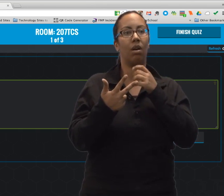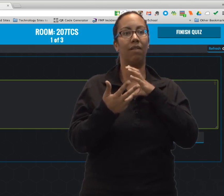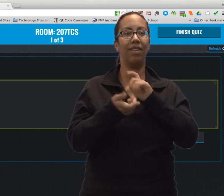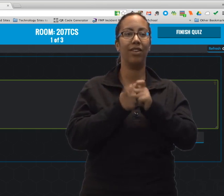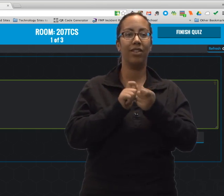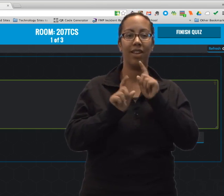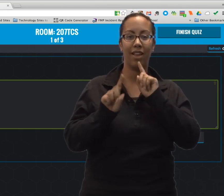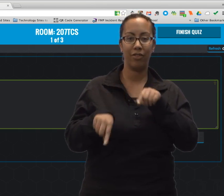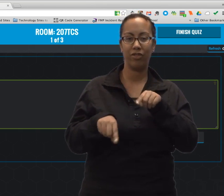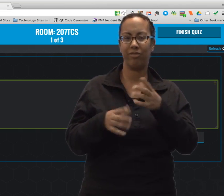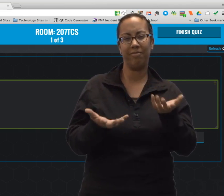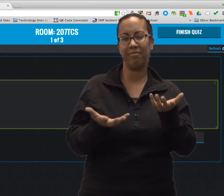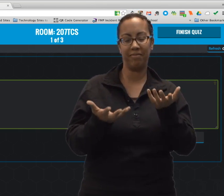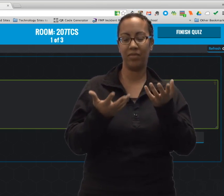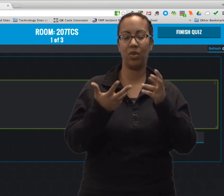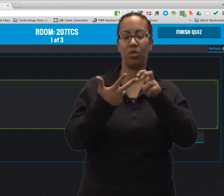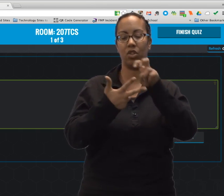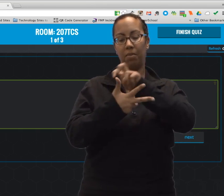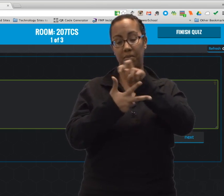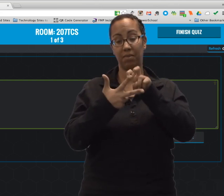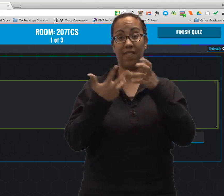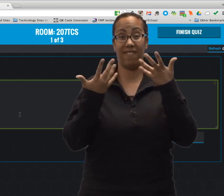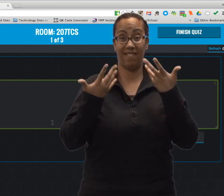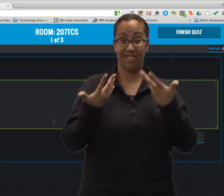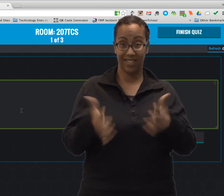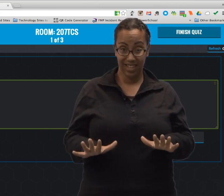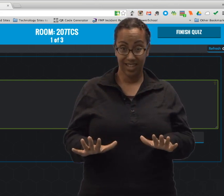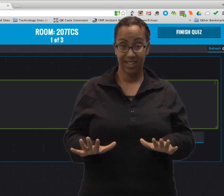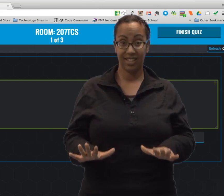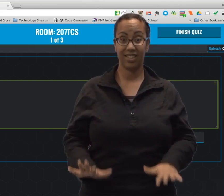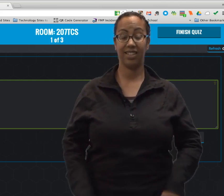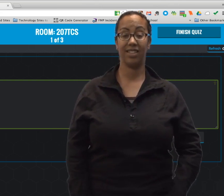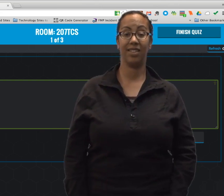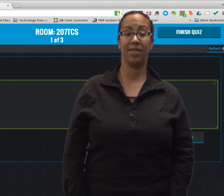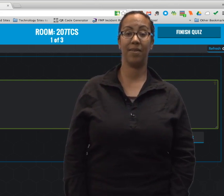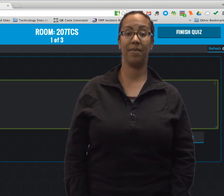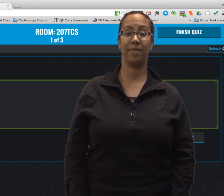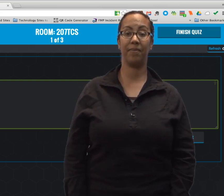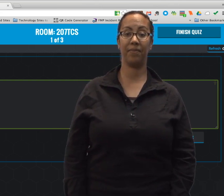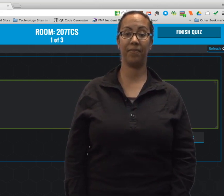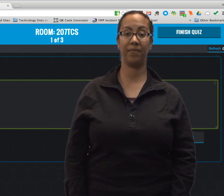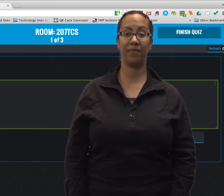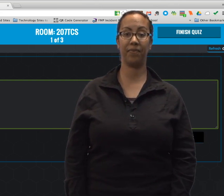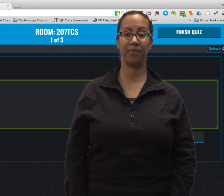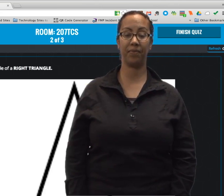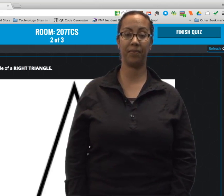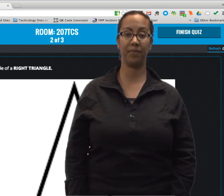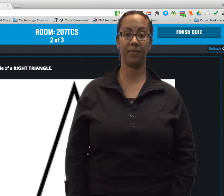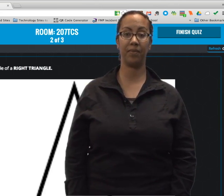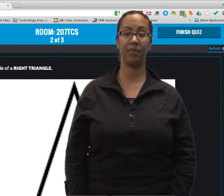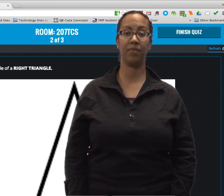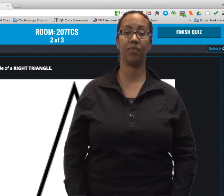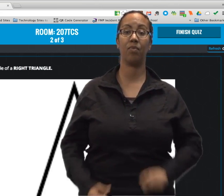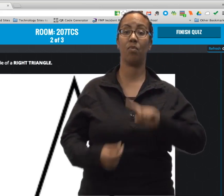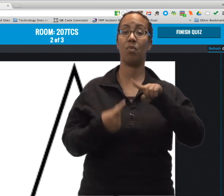If they find out that they have an answer wrong, they could jump back to a different question and change their answer. They can continue changing answers until they're done.